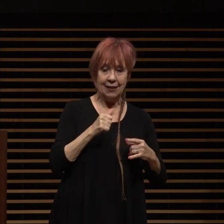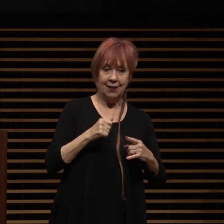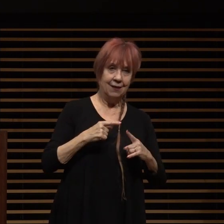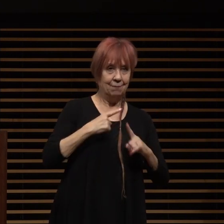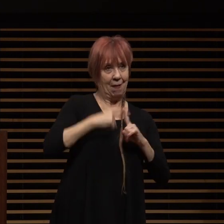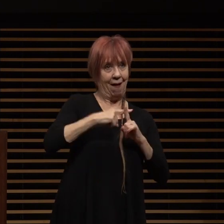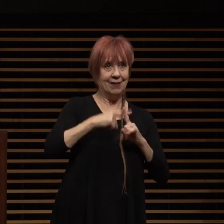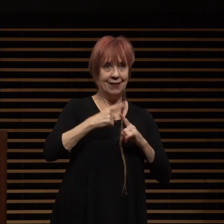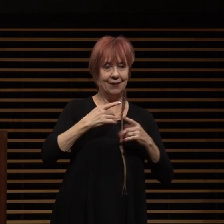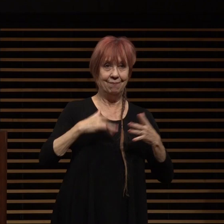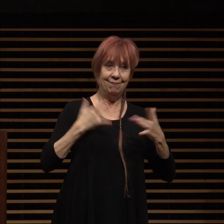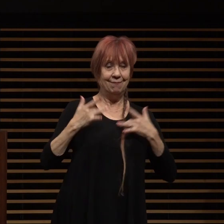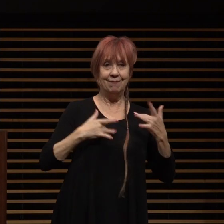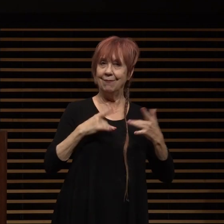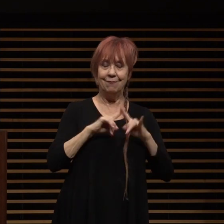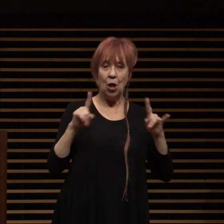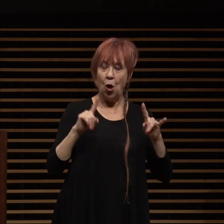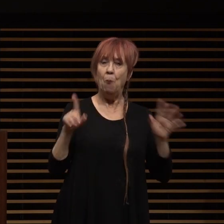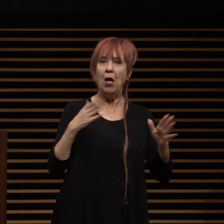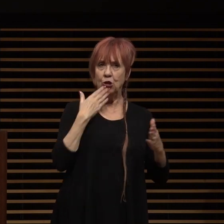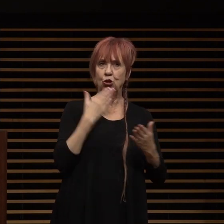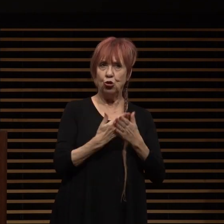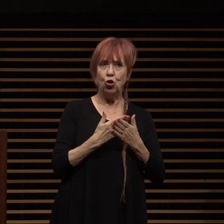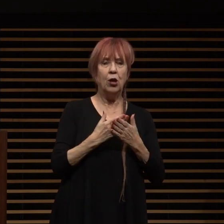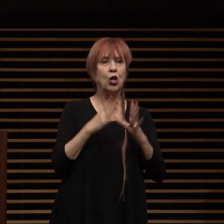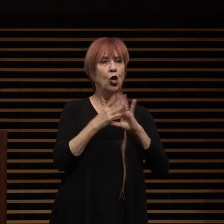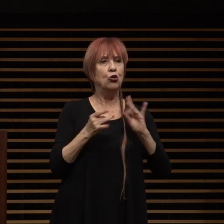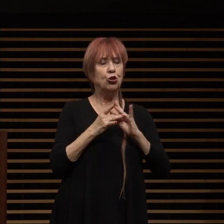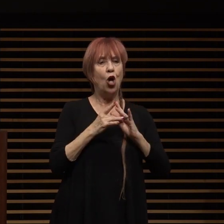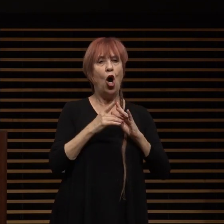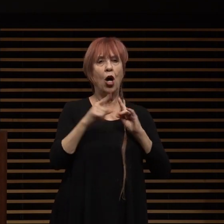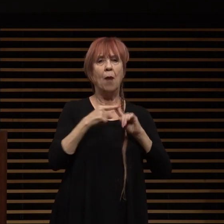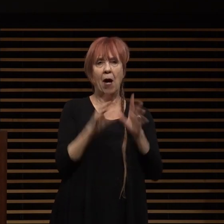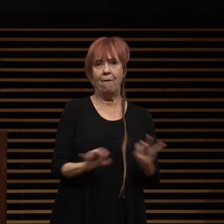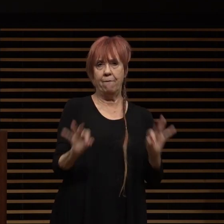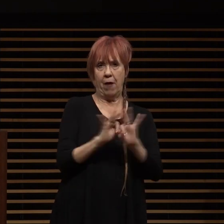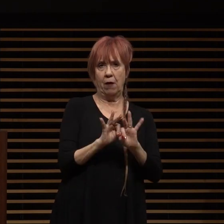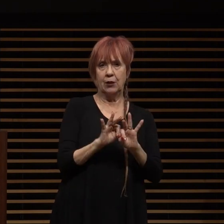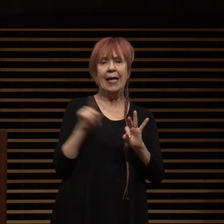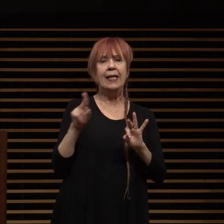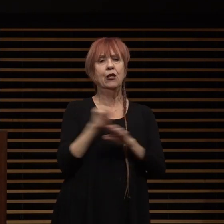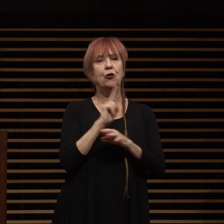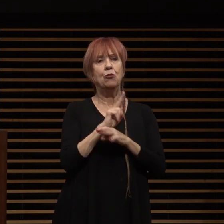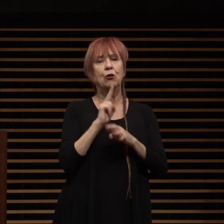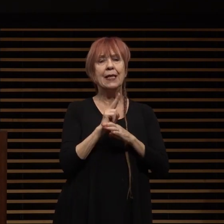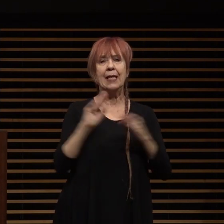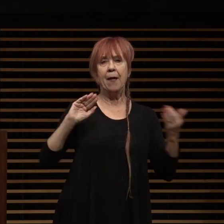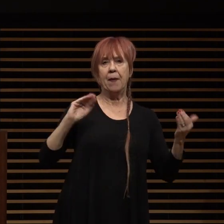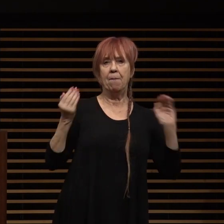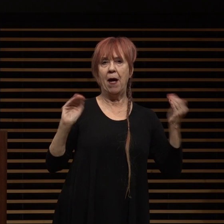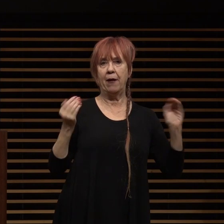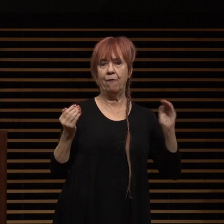he uses the metaphor of nature to remind us that when